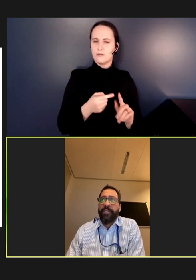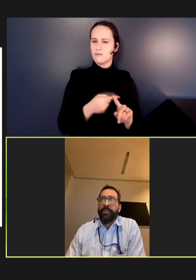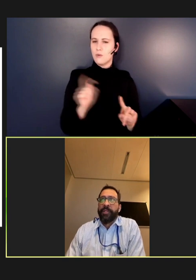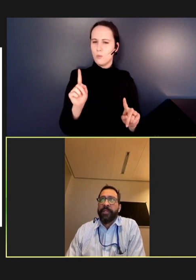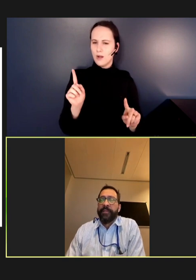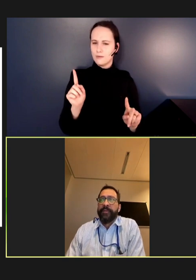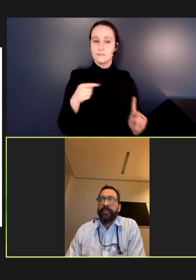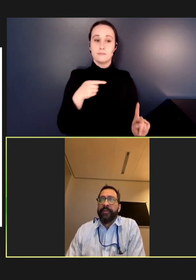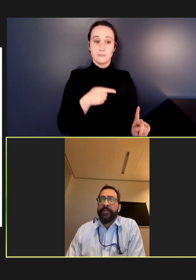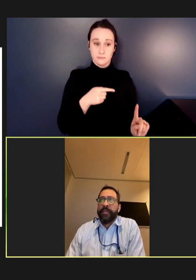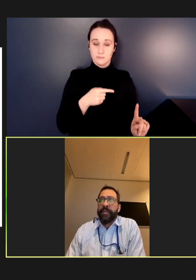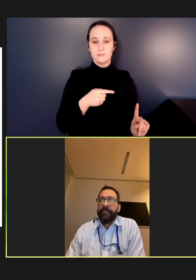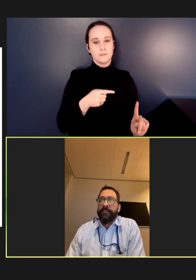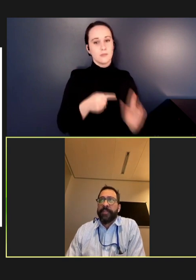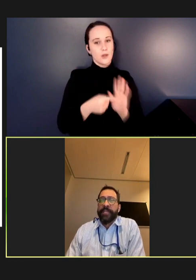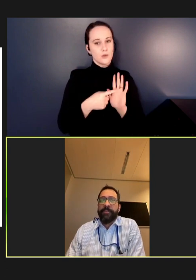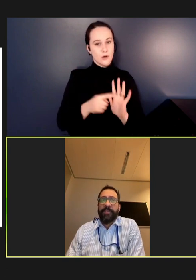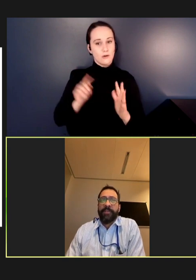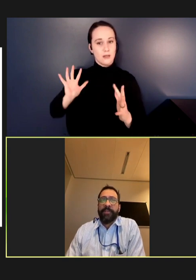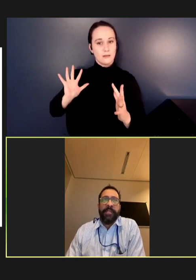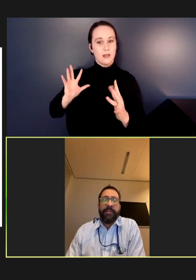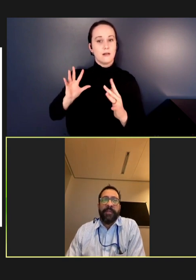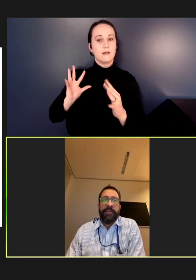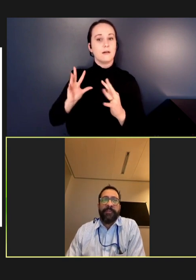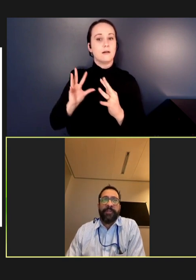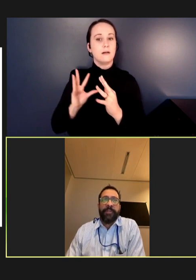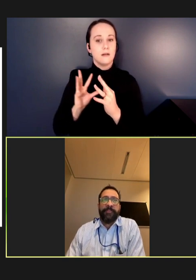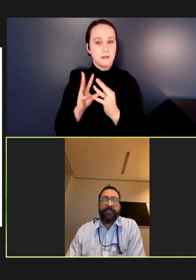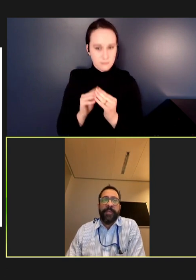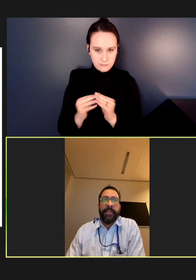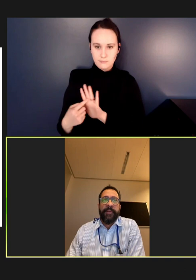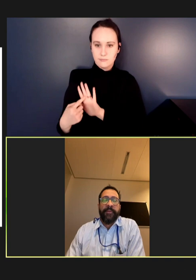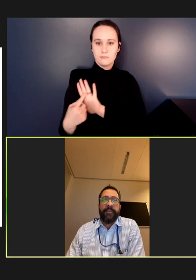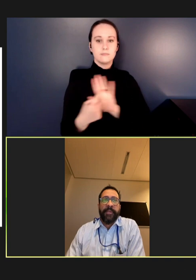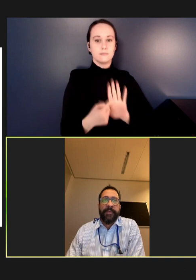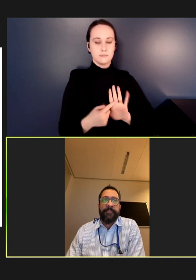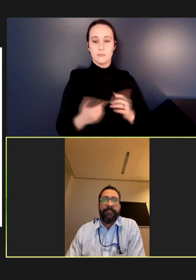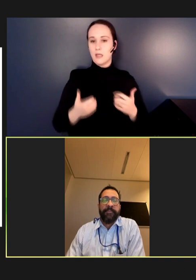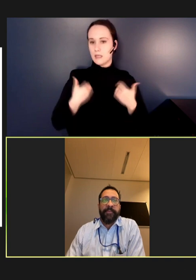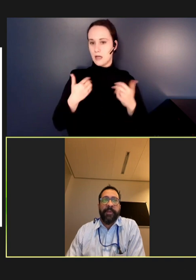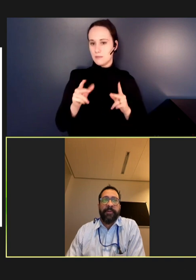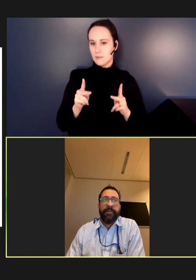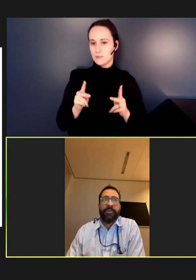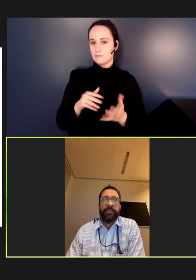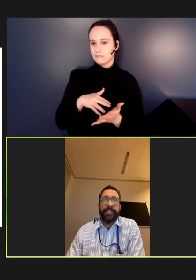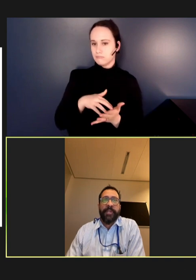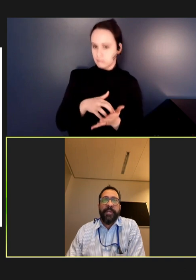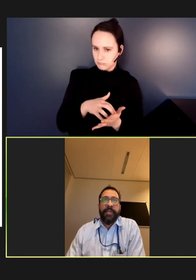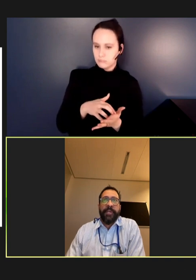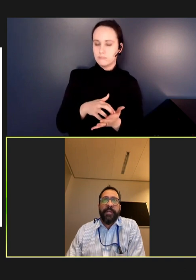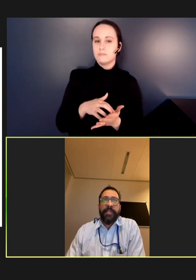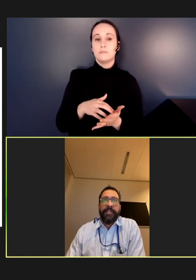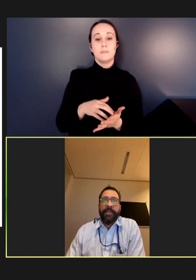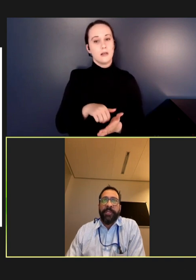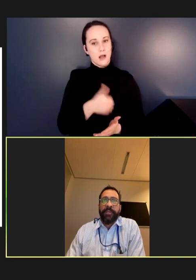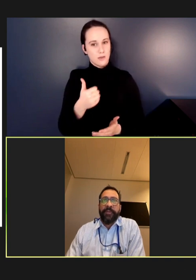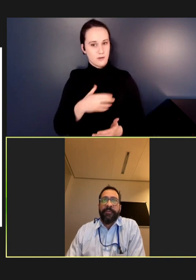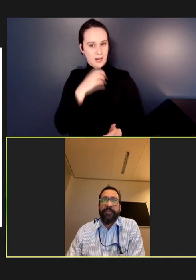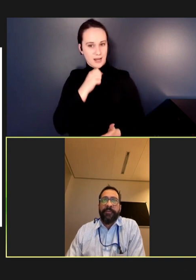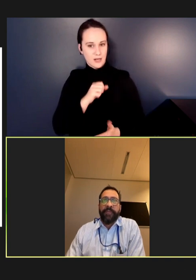accumulated susceptibility of children and other age groups. This is an epi curve of the